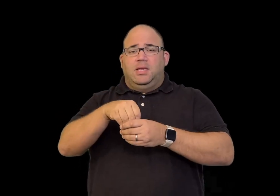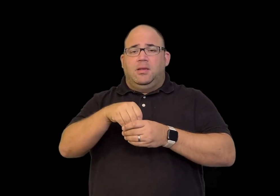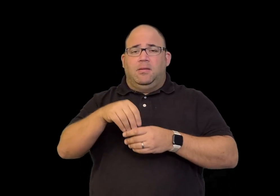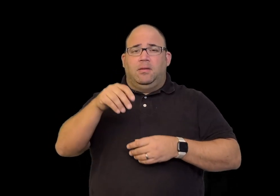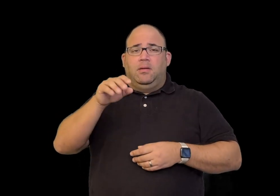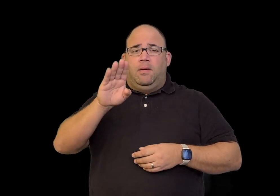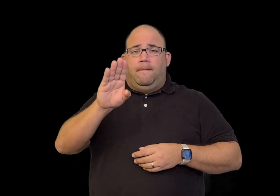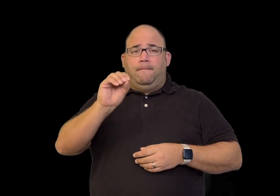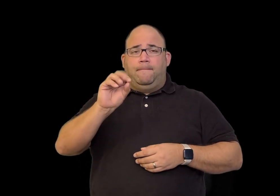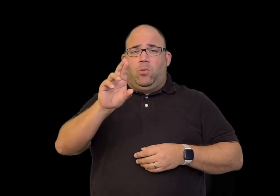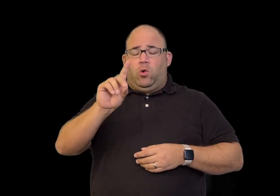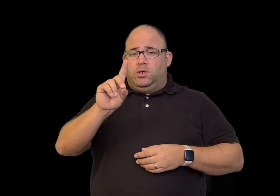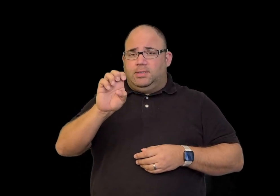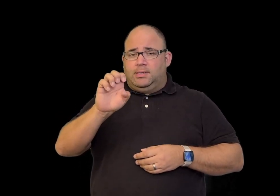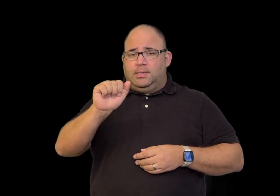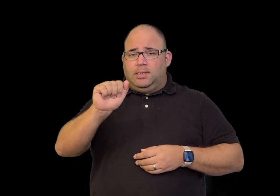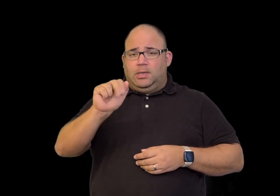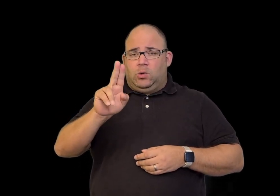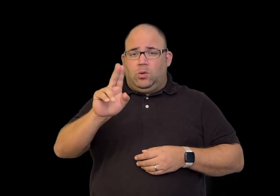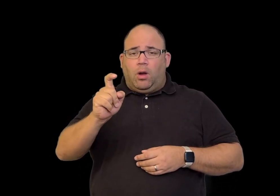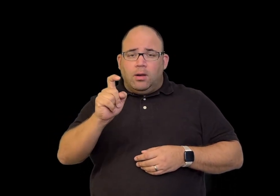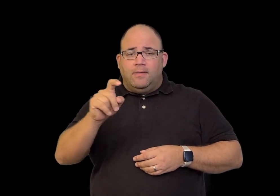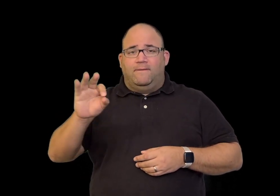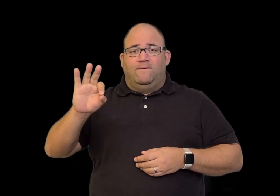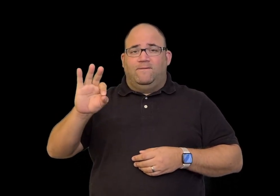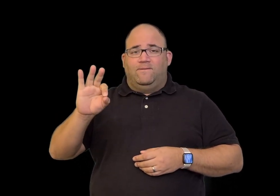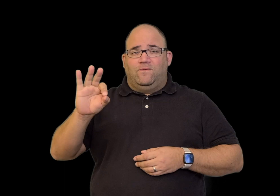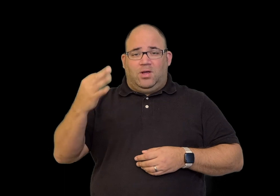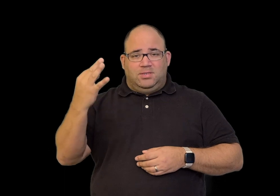a School for the Deaf in Bordeaux, France.